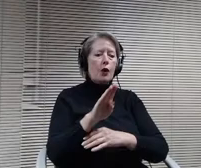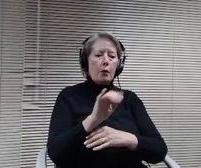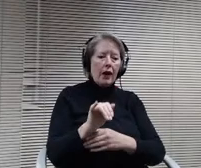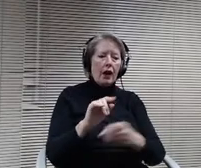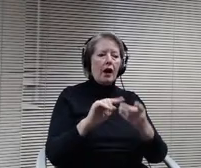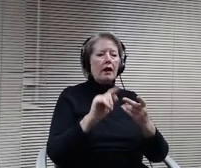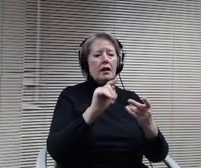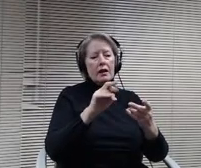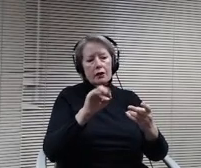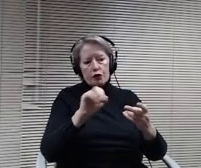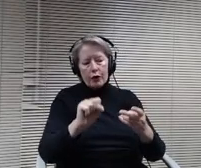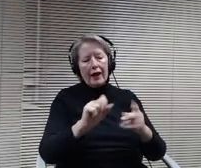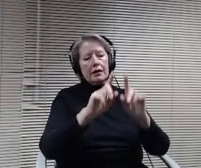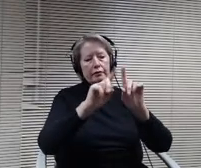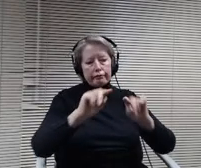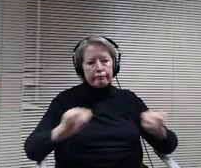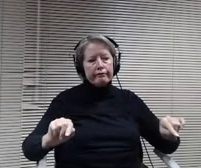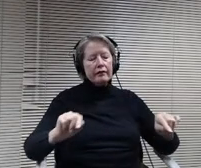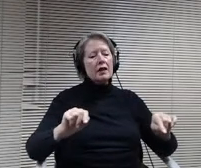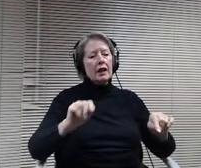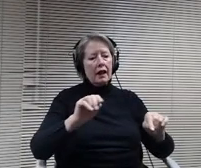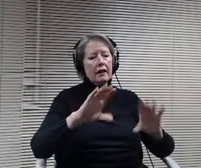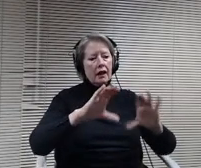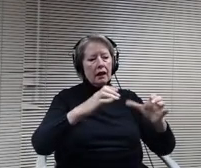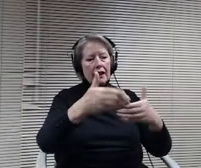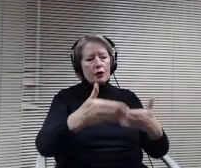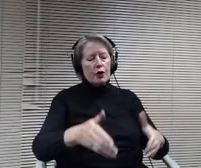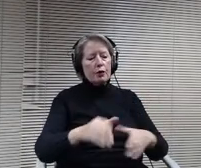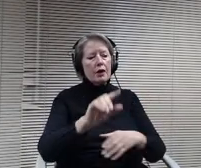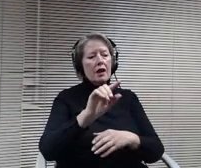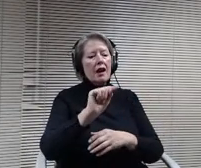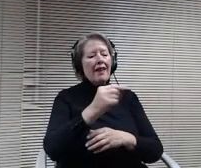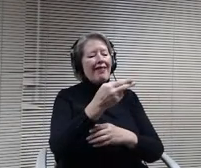My son is 9 and honors the existence of non binary folks.